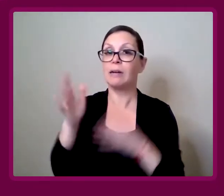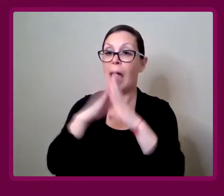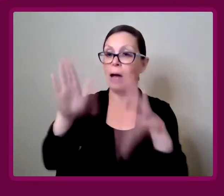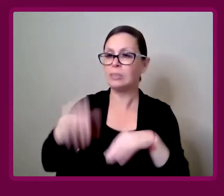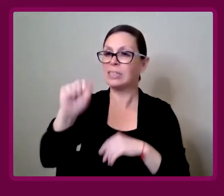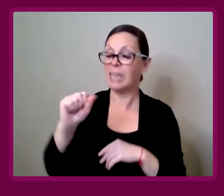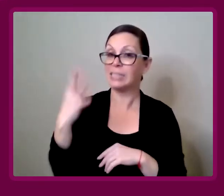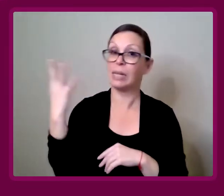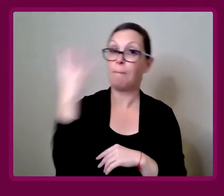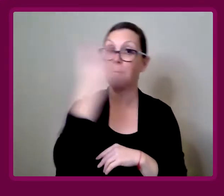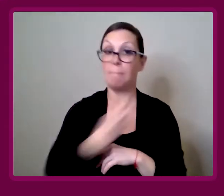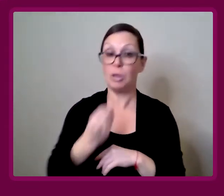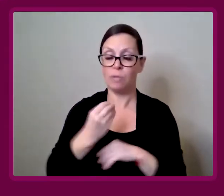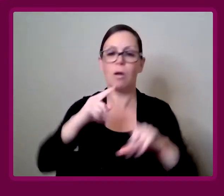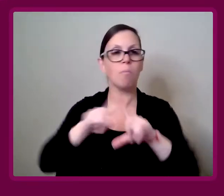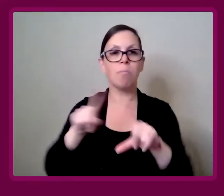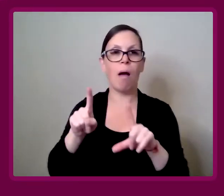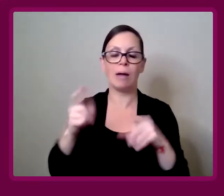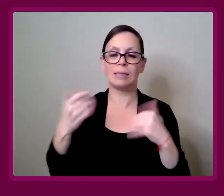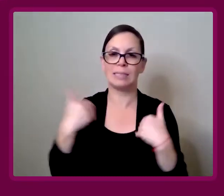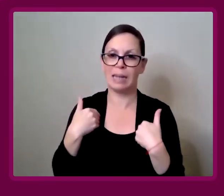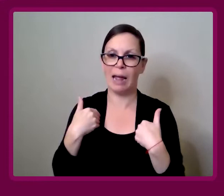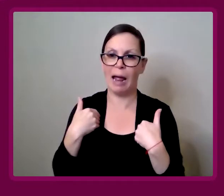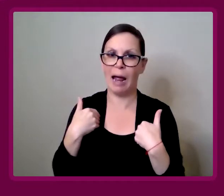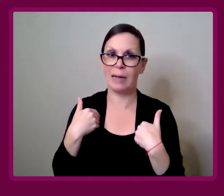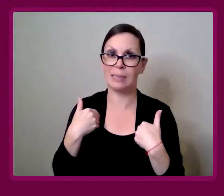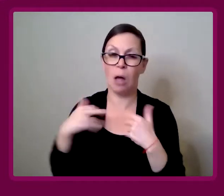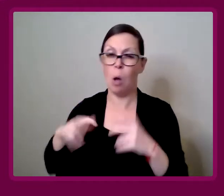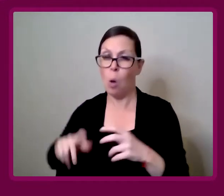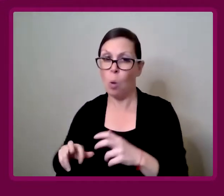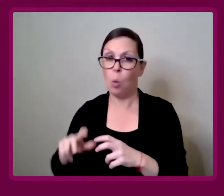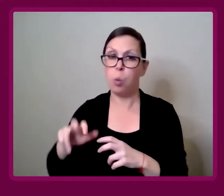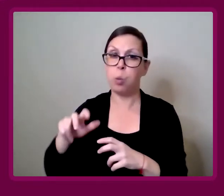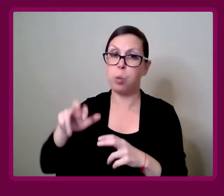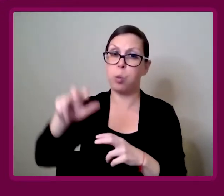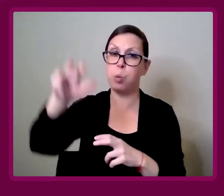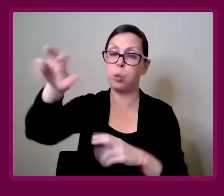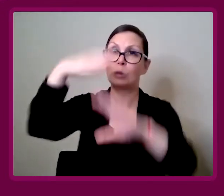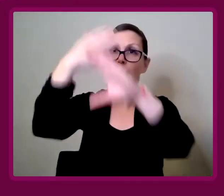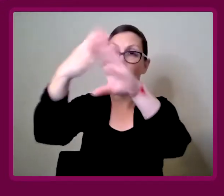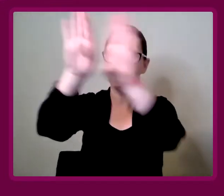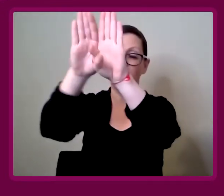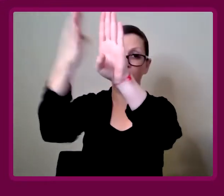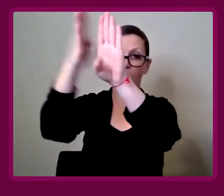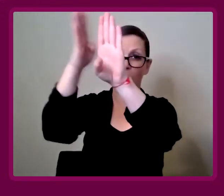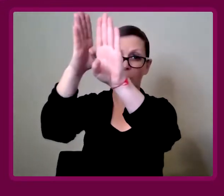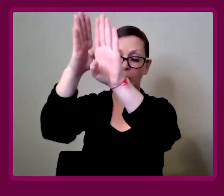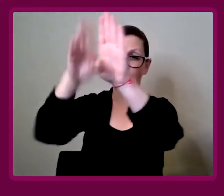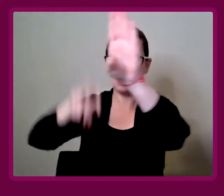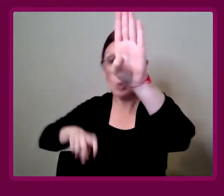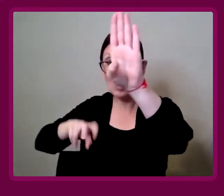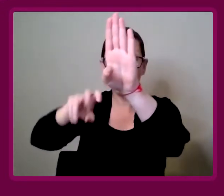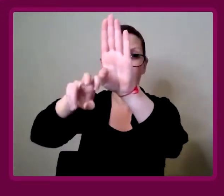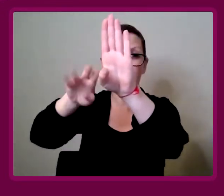is absolutely beautiful. But it has quite a grand staircase going up to the front door, for instance.